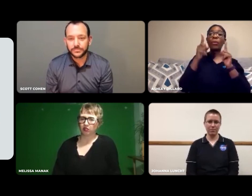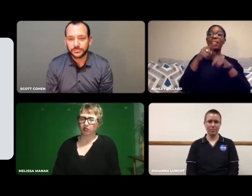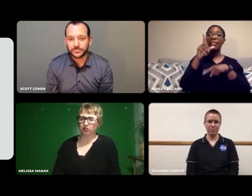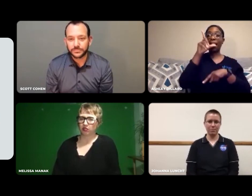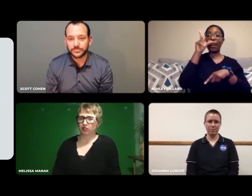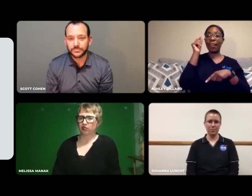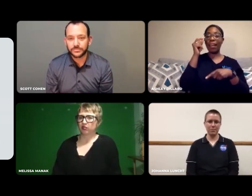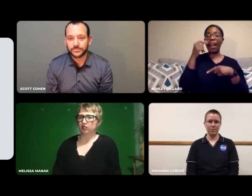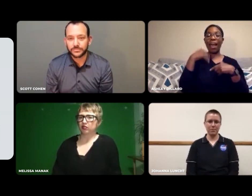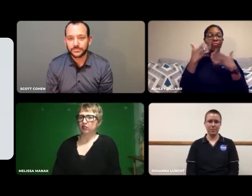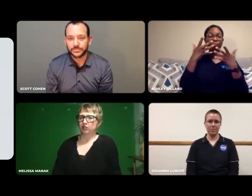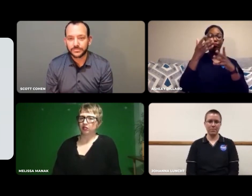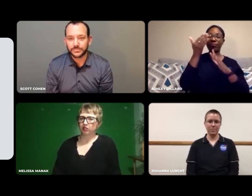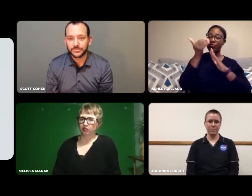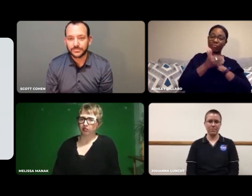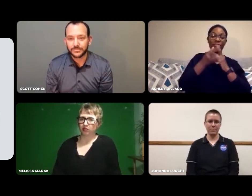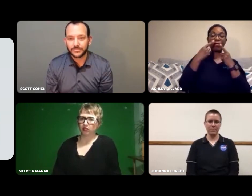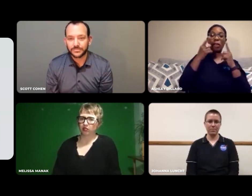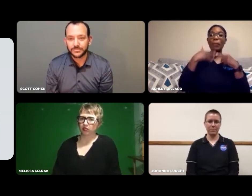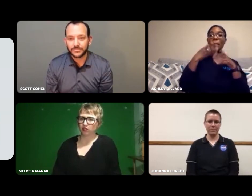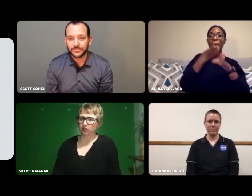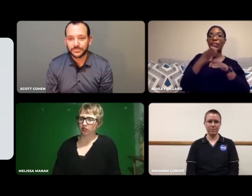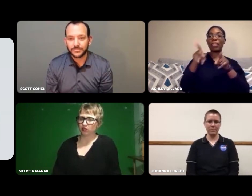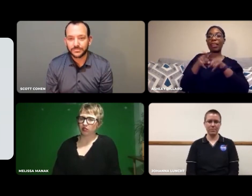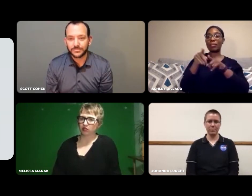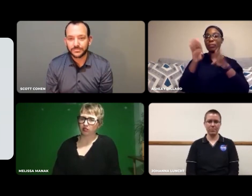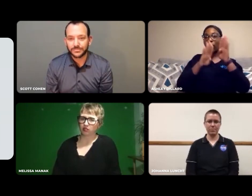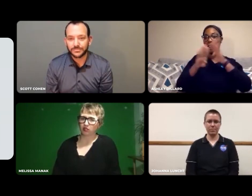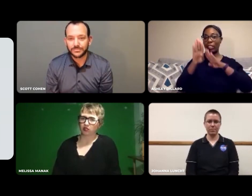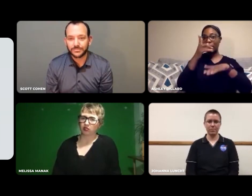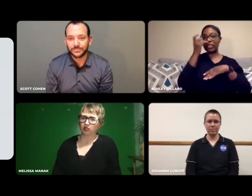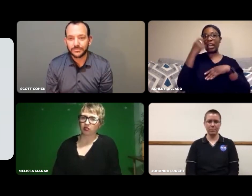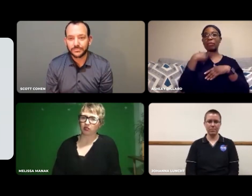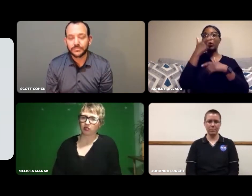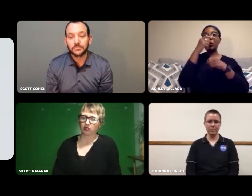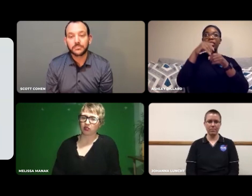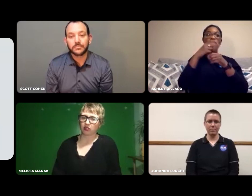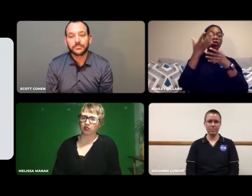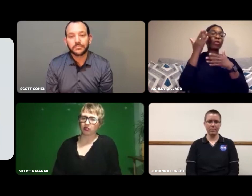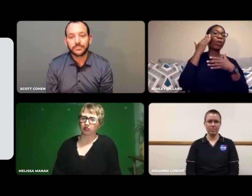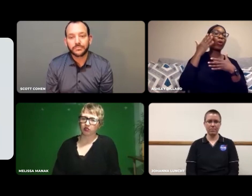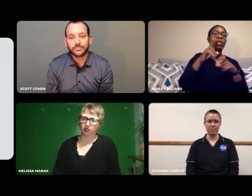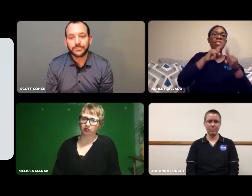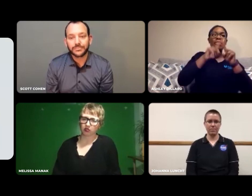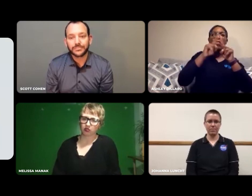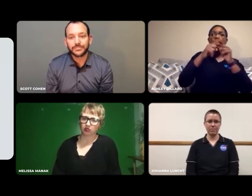I went to Gallaudet and declared that as my major.